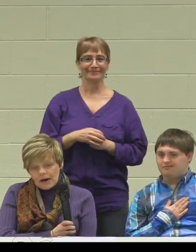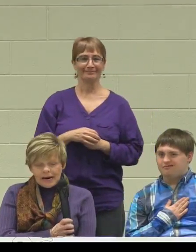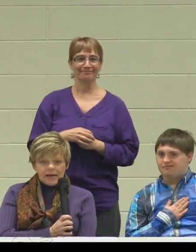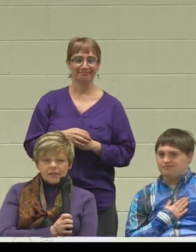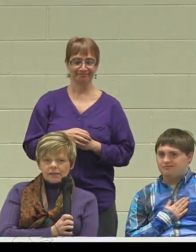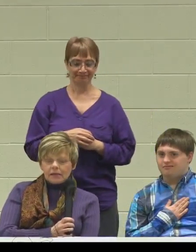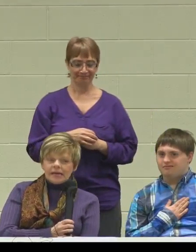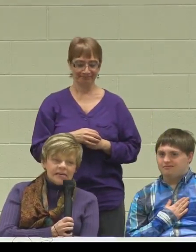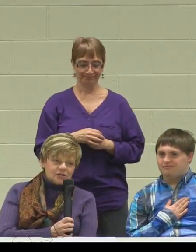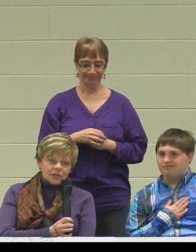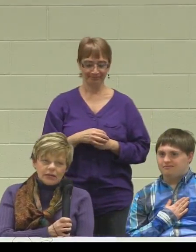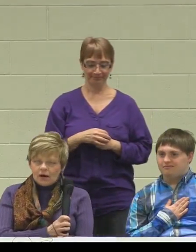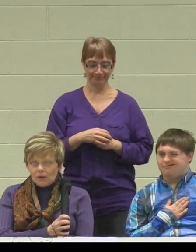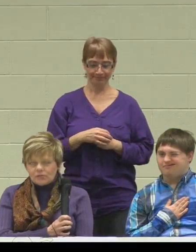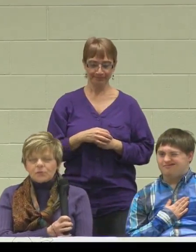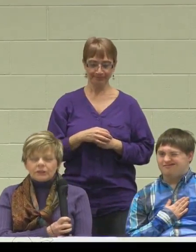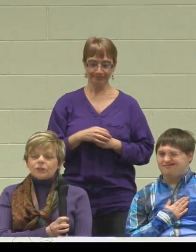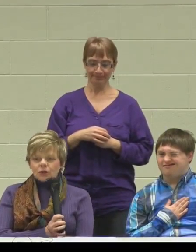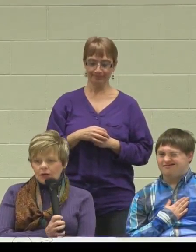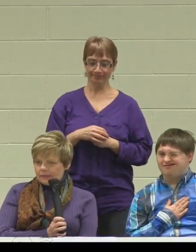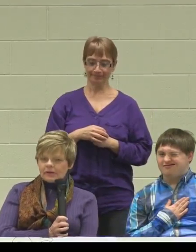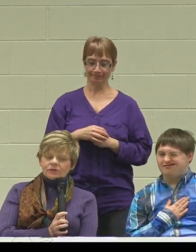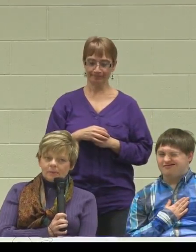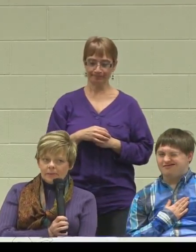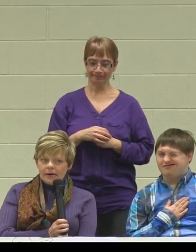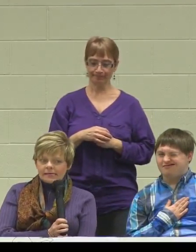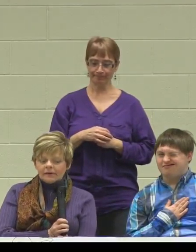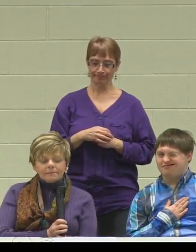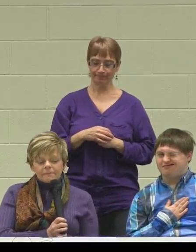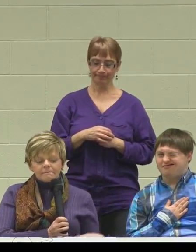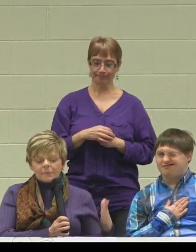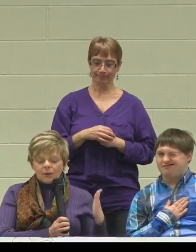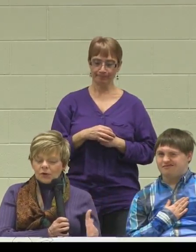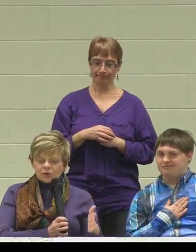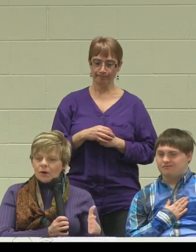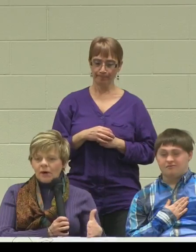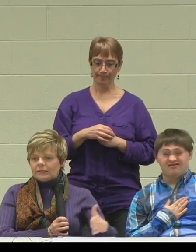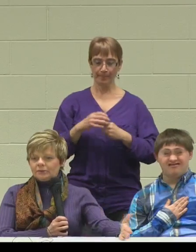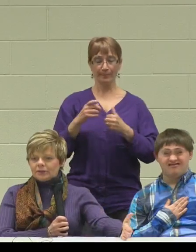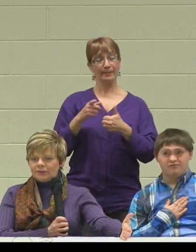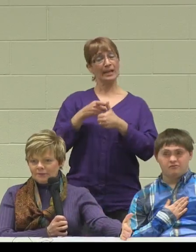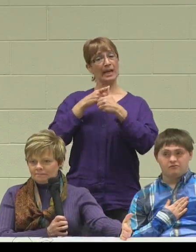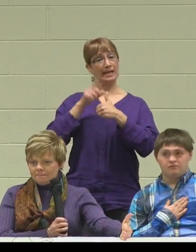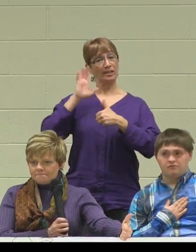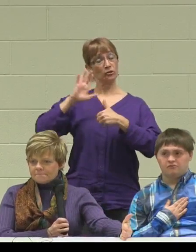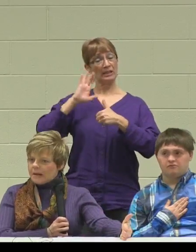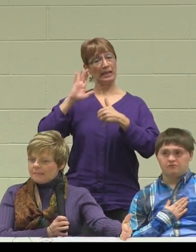I initially always wanted to look at things from the idea of, what do I want him to learn?